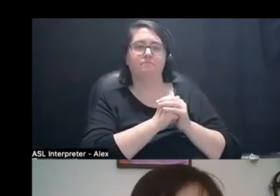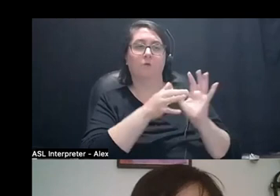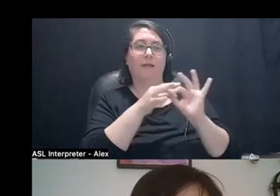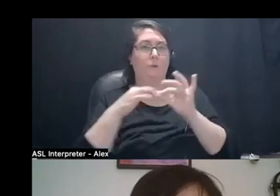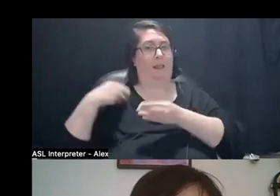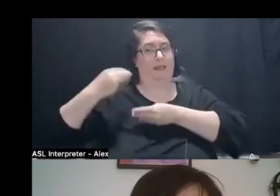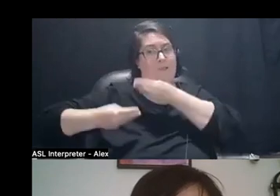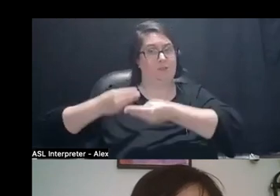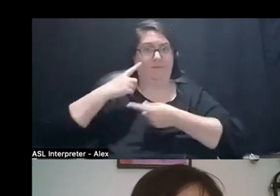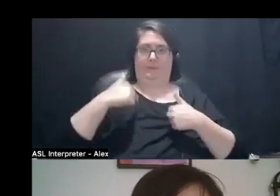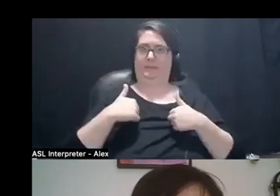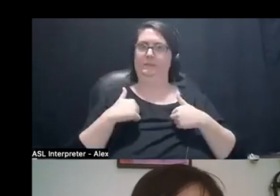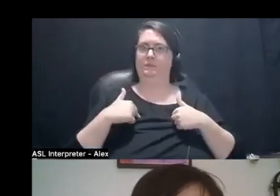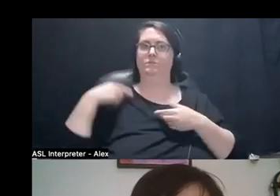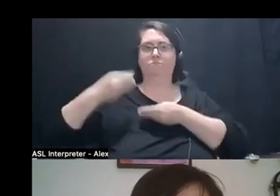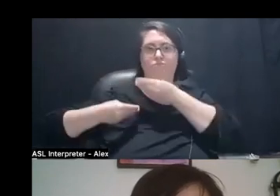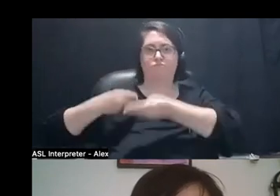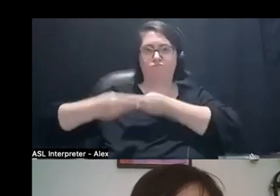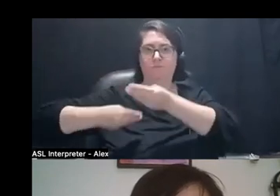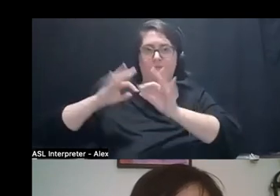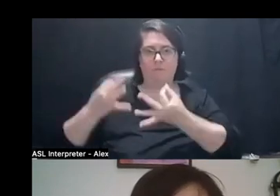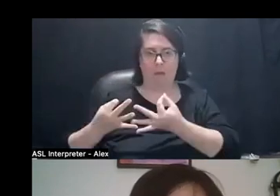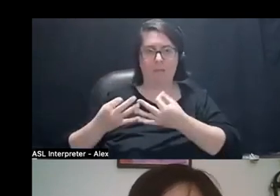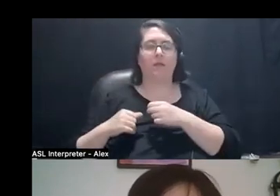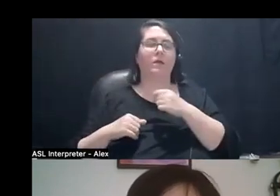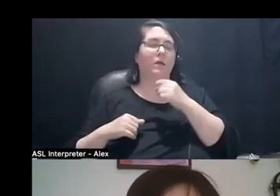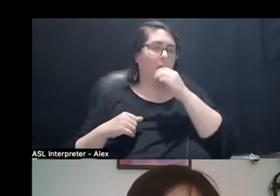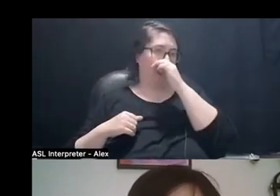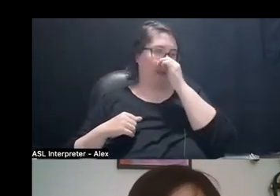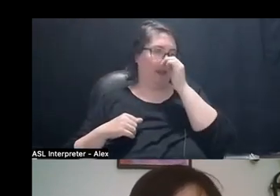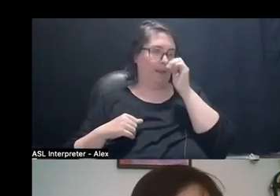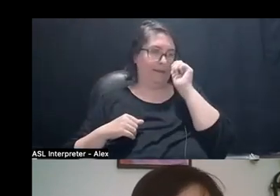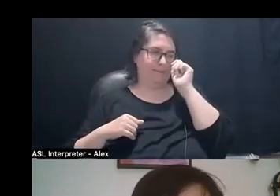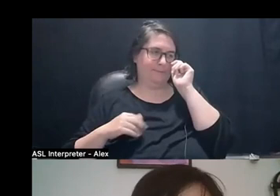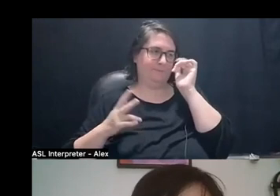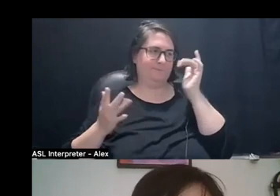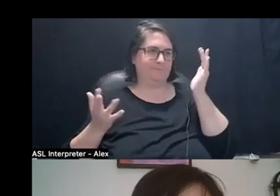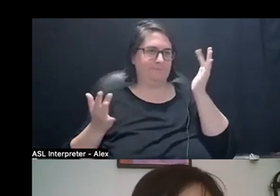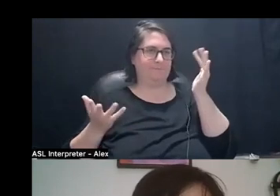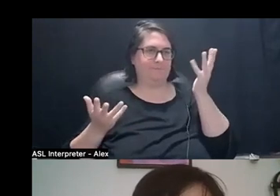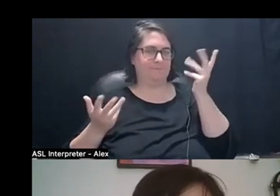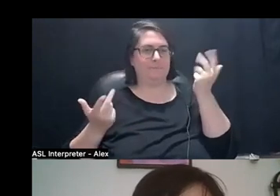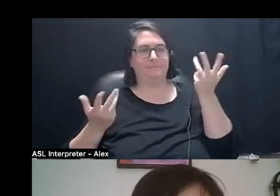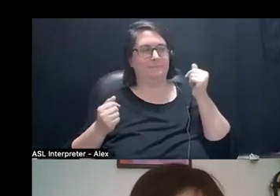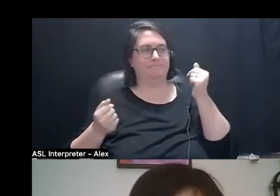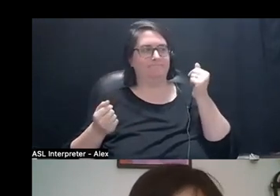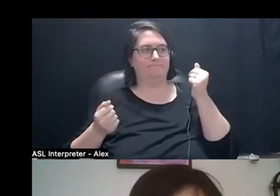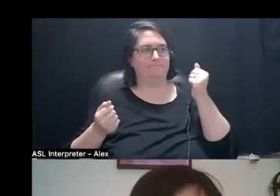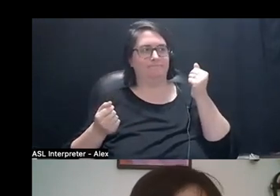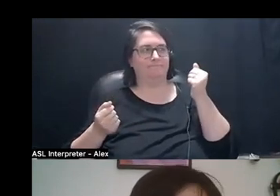It, for me. But I think...I you know, it does,